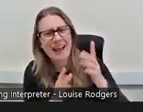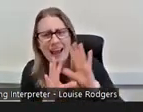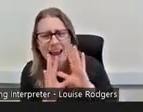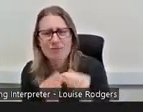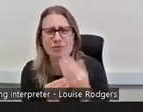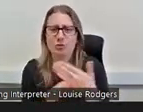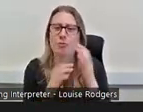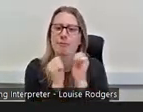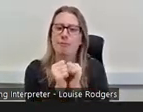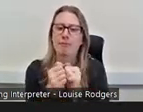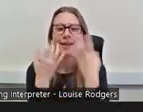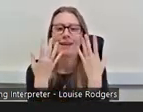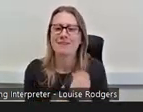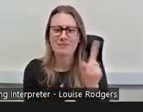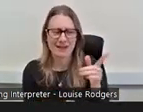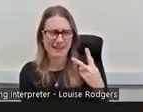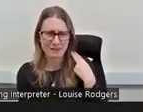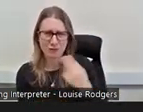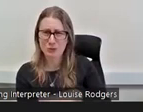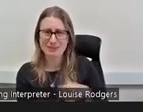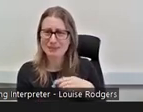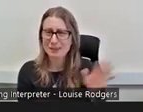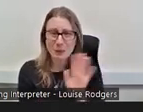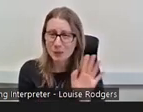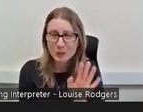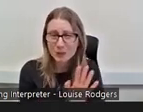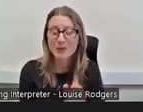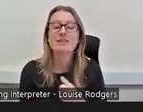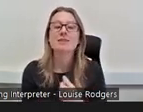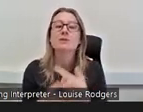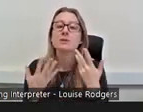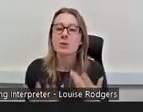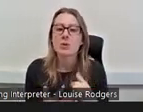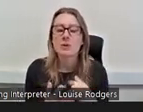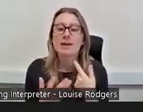but I knew that's not what I wanted to do. So we sort of come to an agreement that if